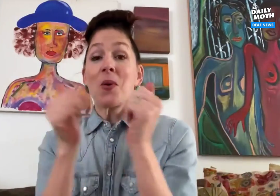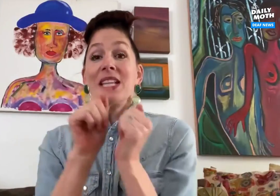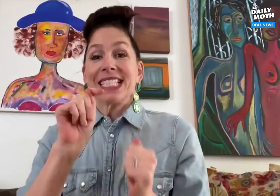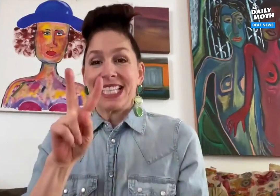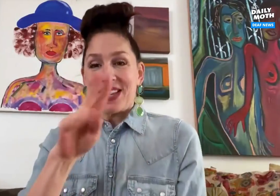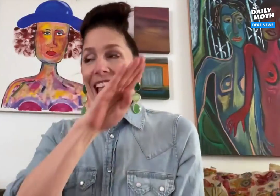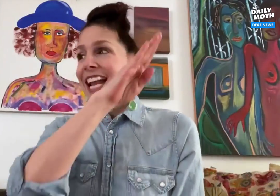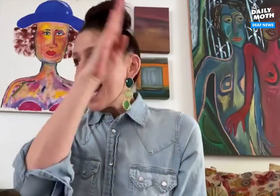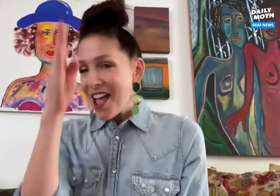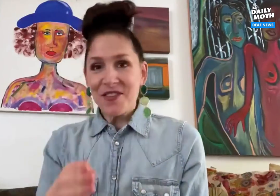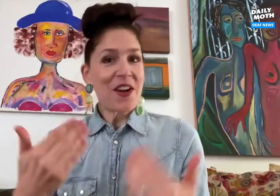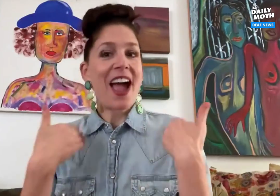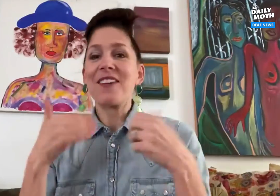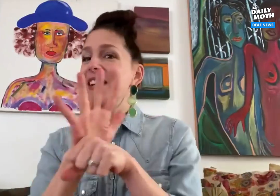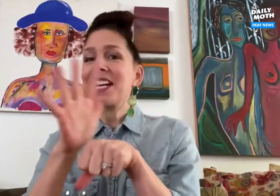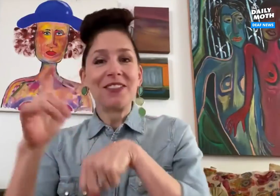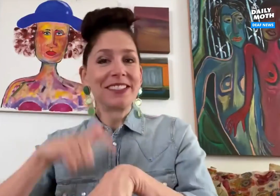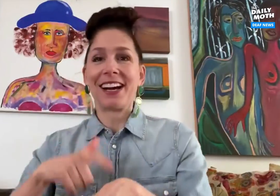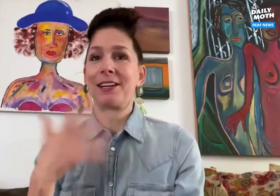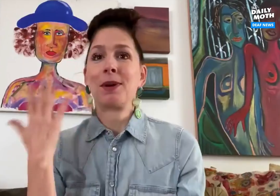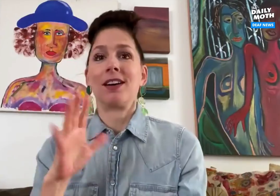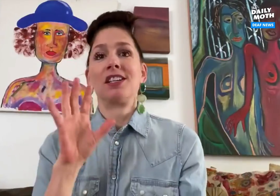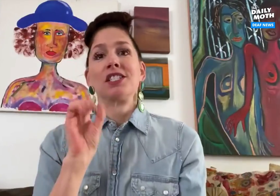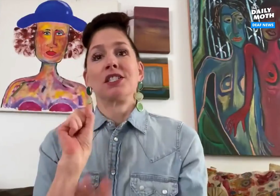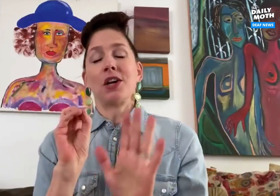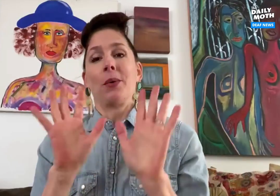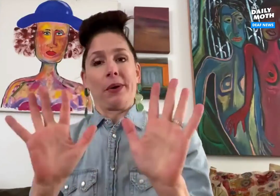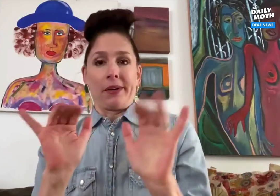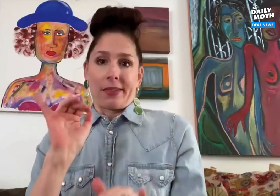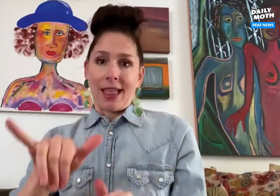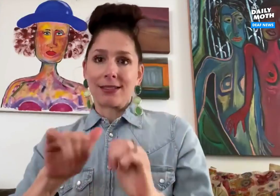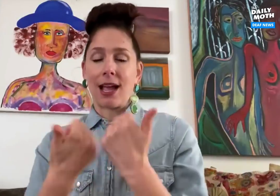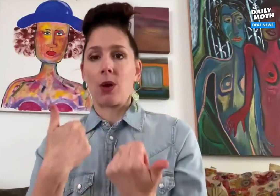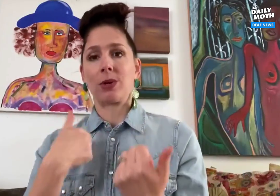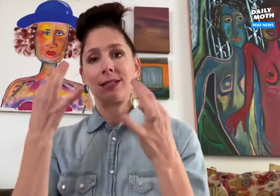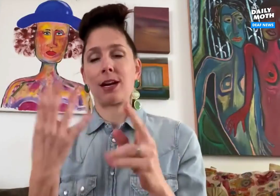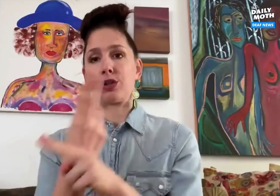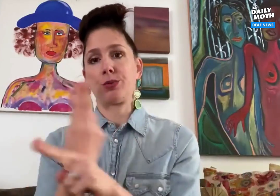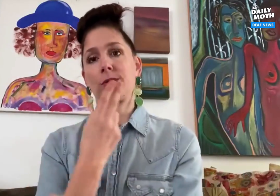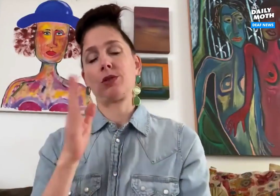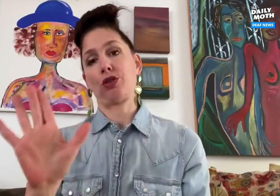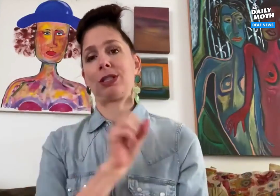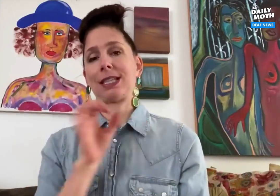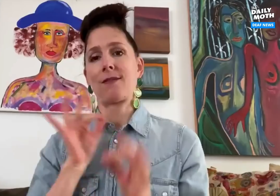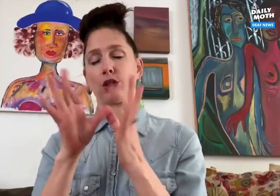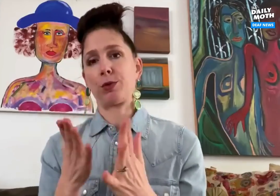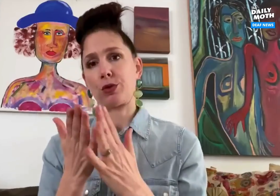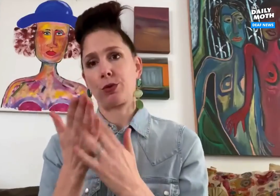When it comes to TV production, you just never have enough time. So that's how we ended up using the staff interpreter